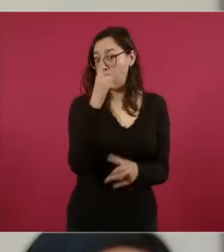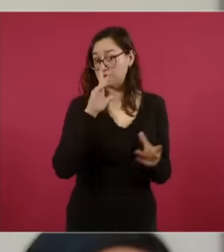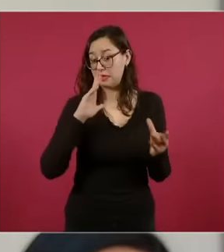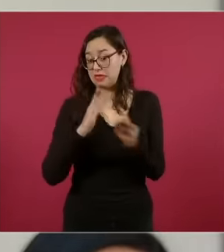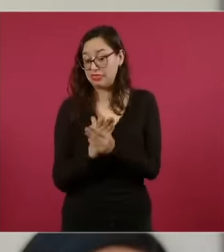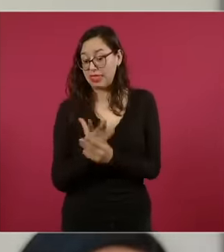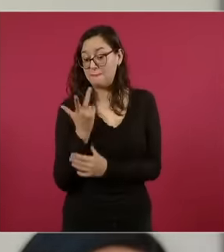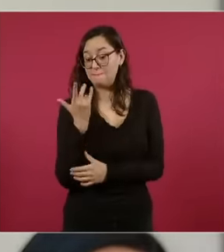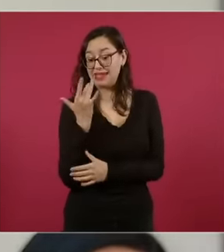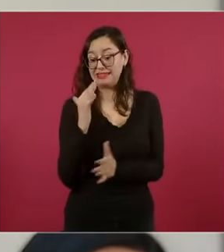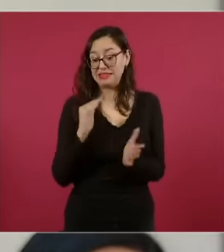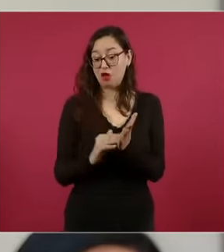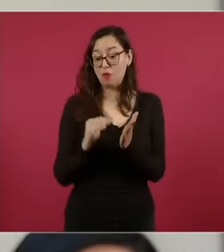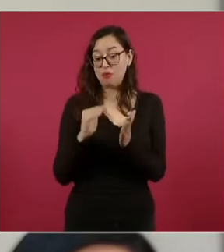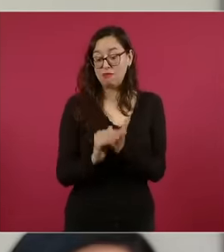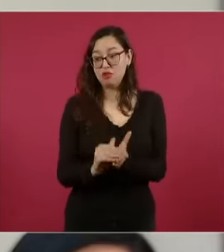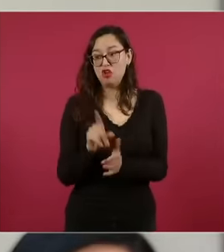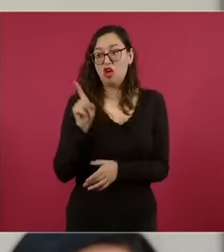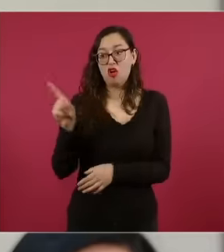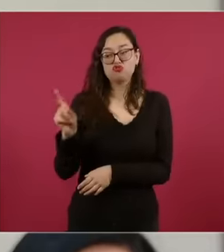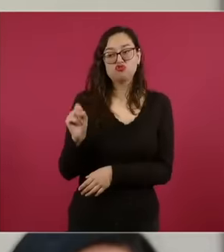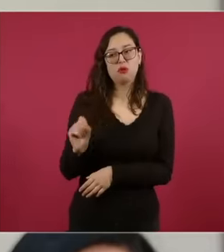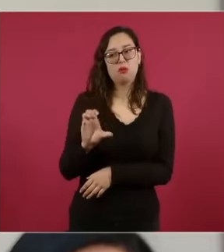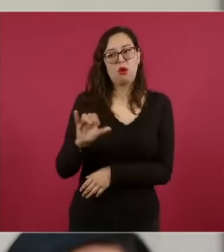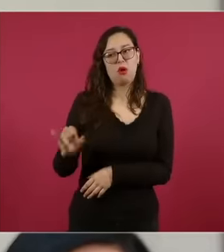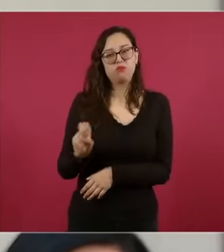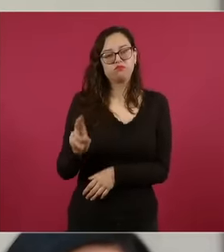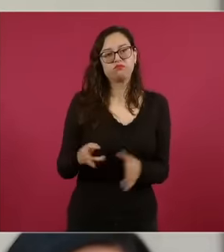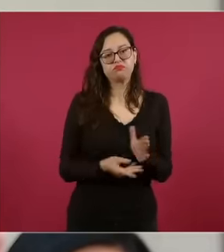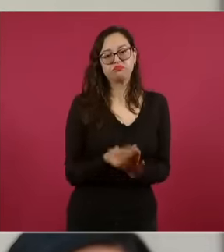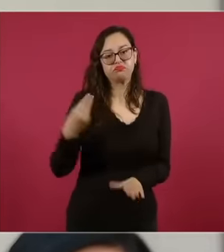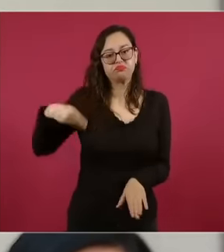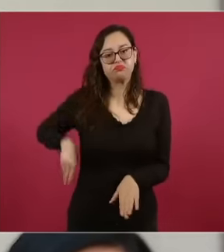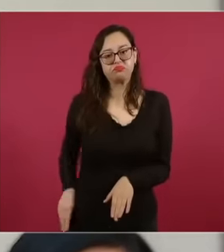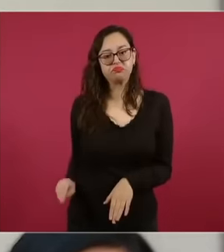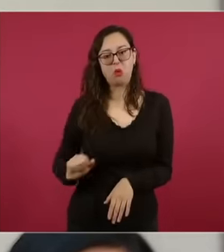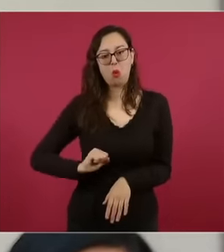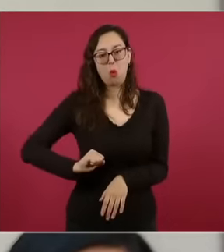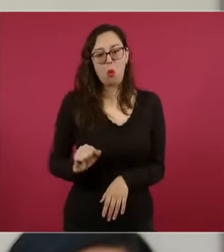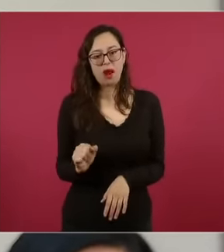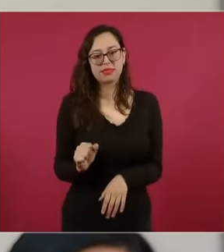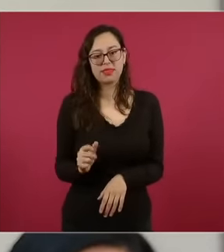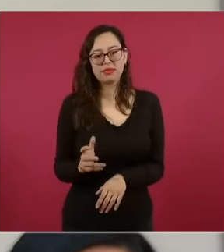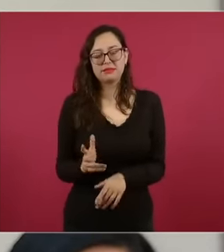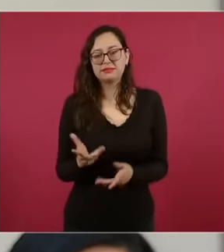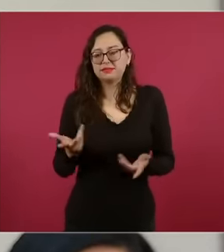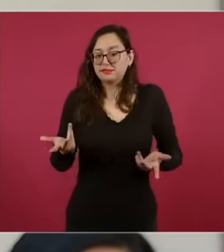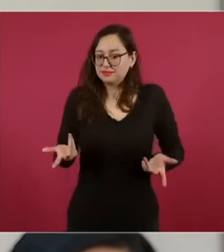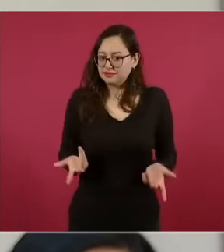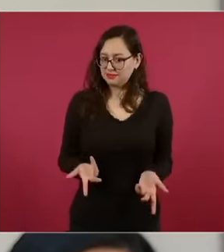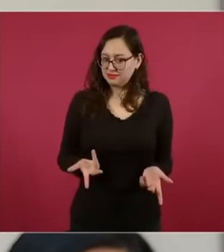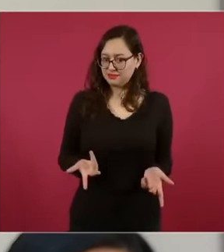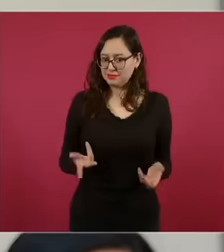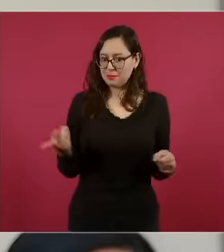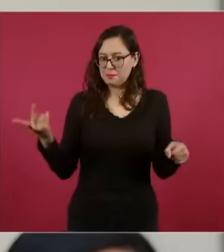of what happens and another. part no eh that amount of taxes eh There are these two files in the